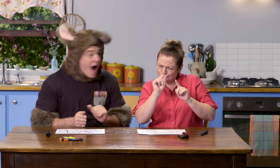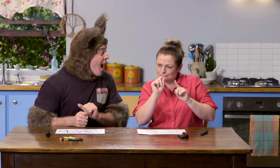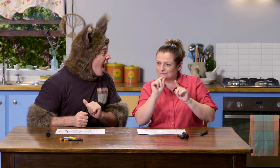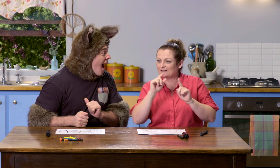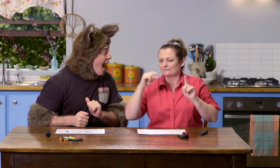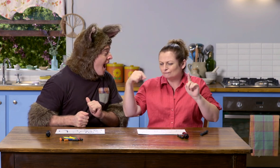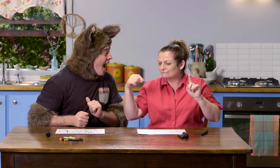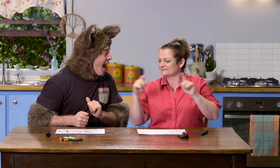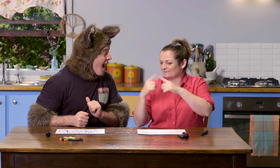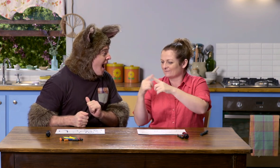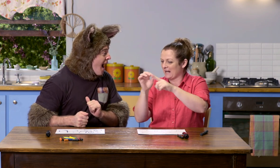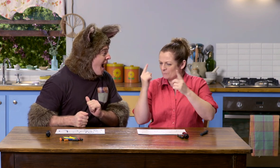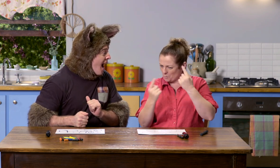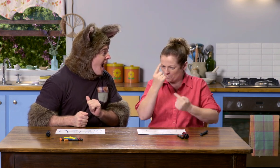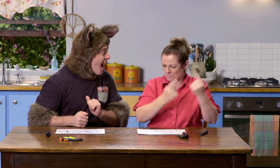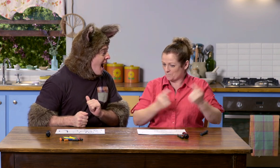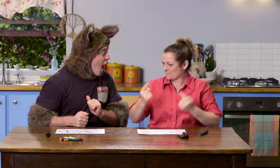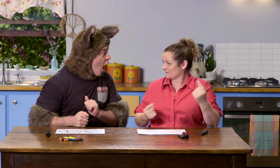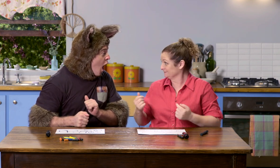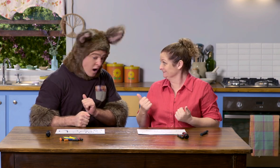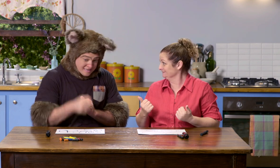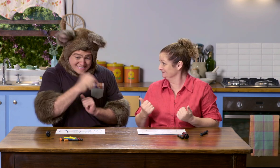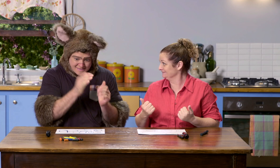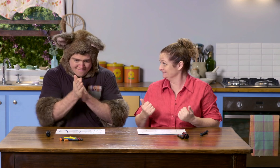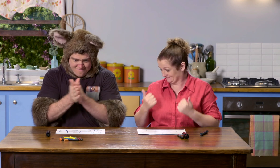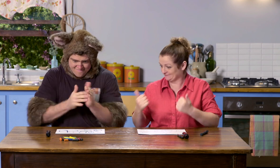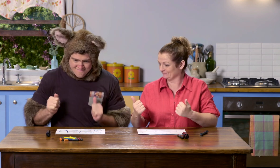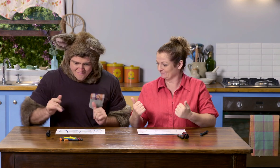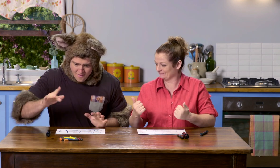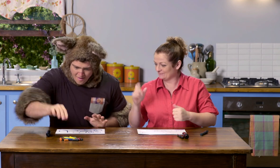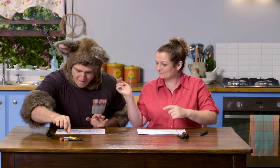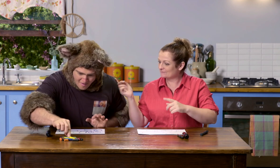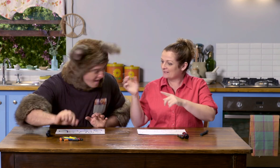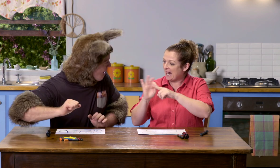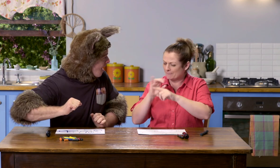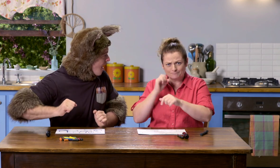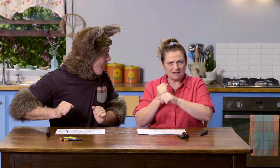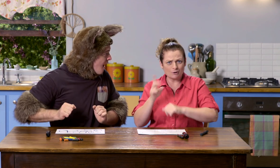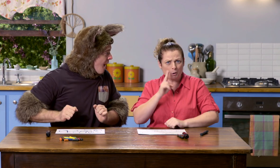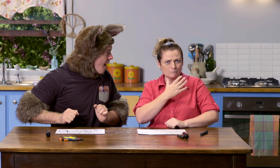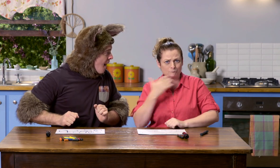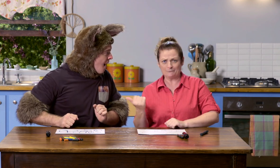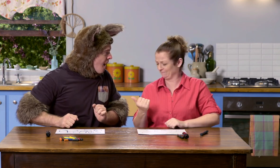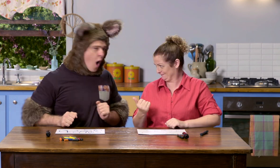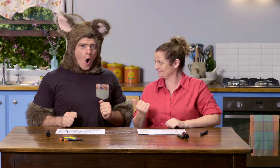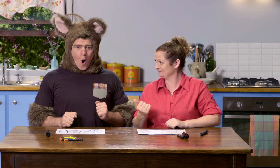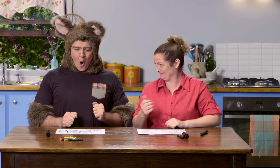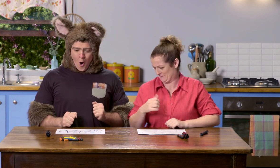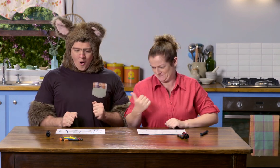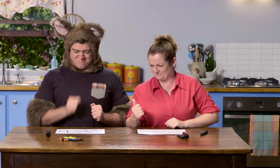And then, you pick lots of different colours and colour in all the other shapes, OK? OK. And those colours will make it look beautiful.